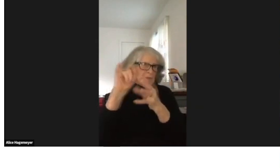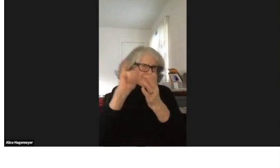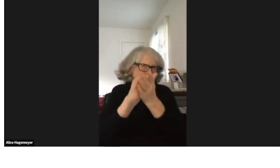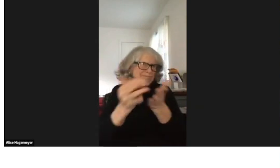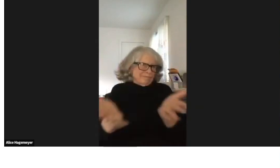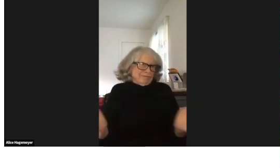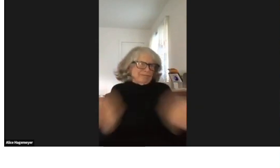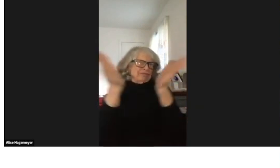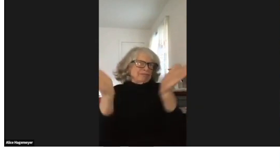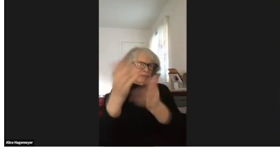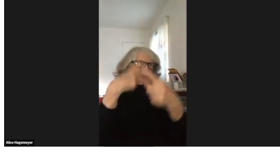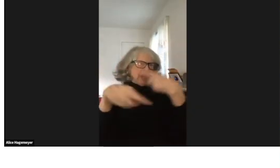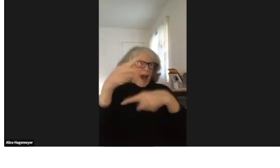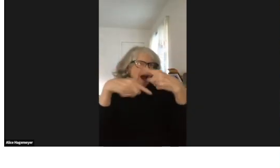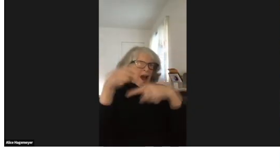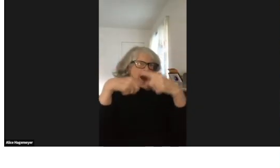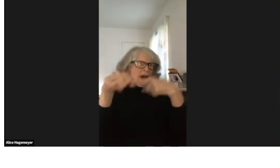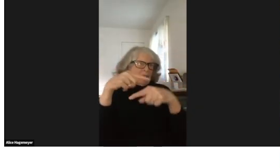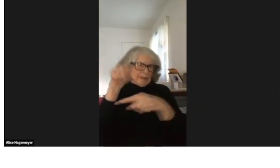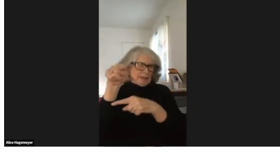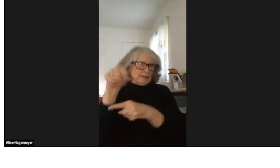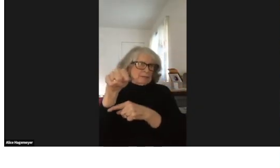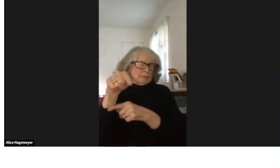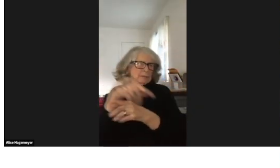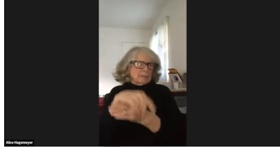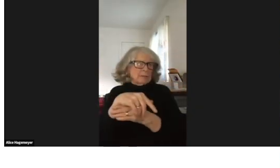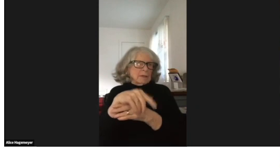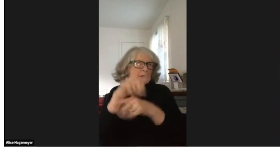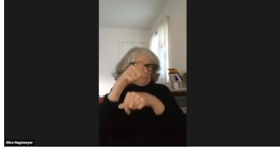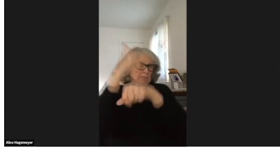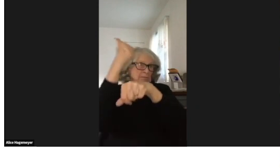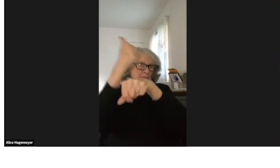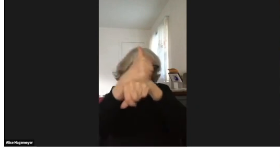And that encouraged sign language.